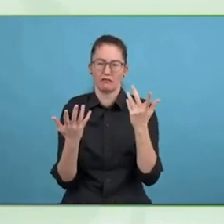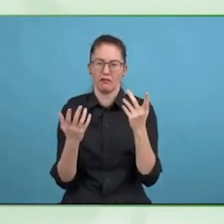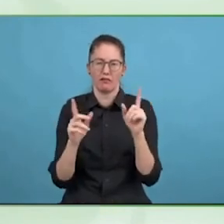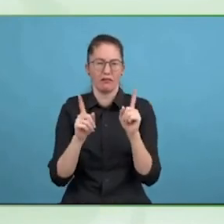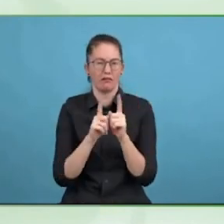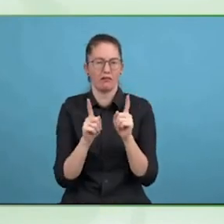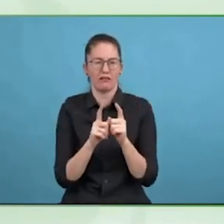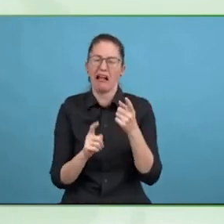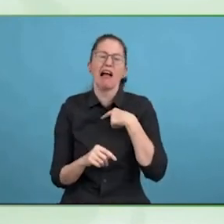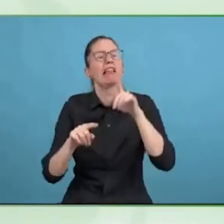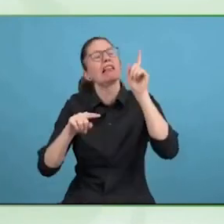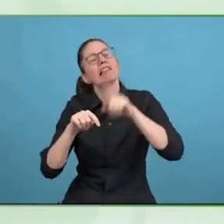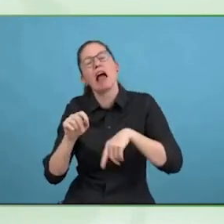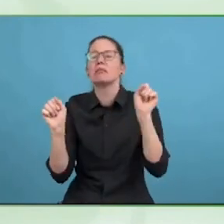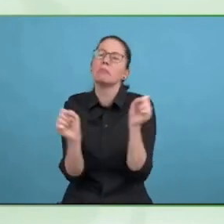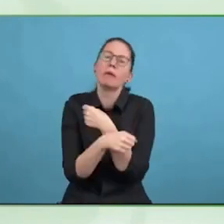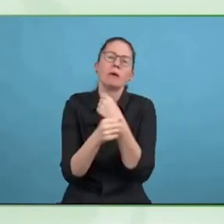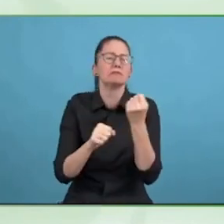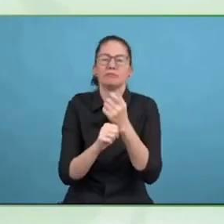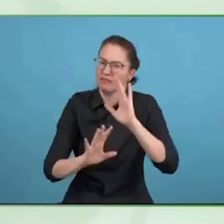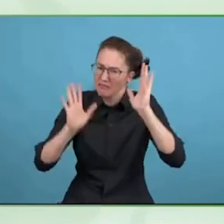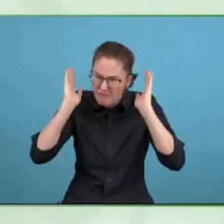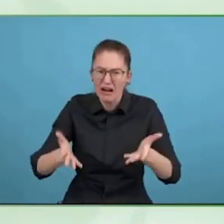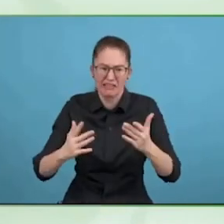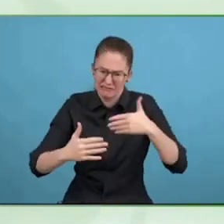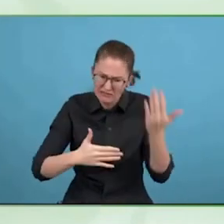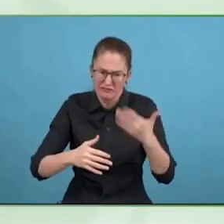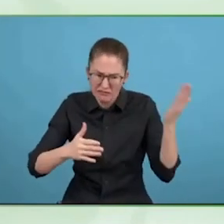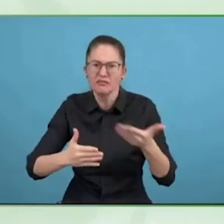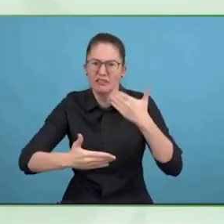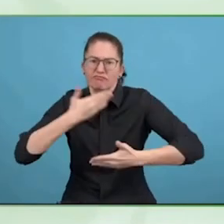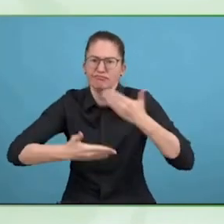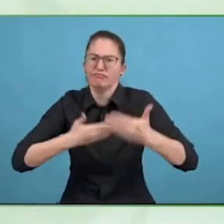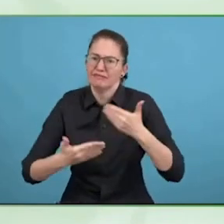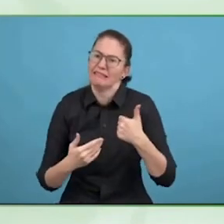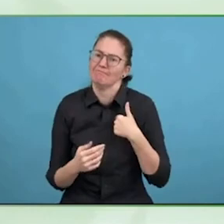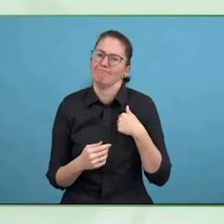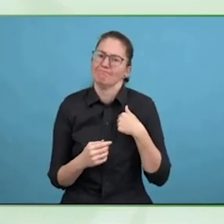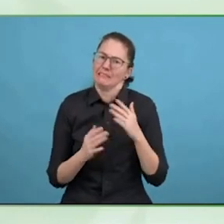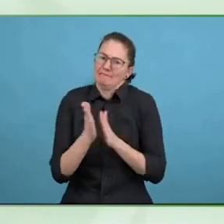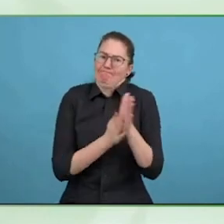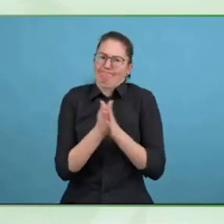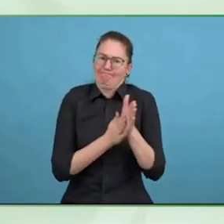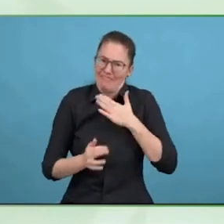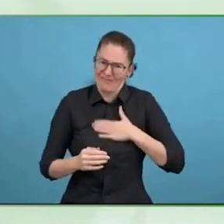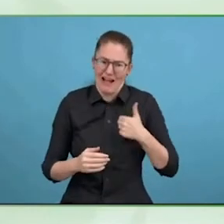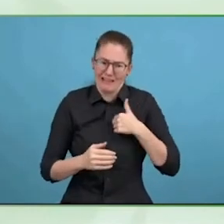Swarm intelligence is the intelligence of a lot of people